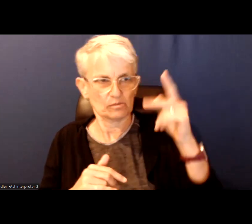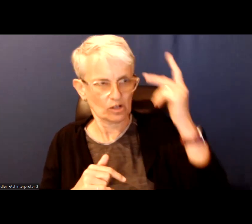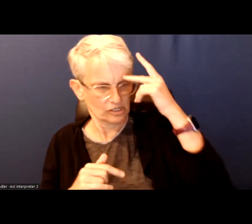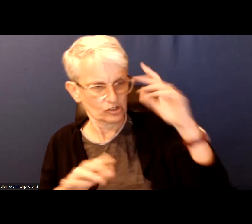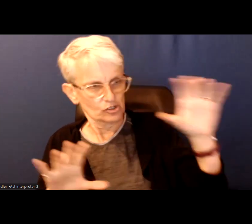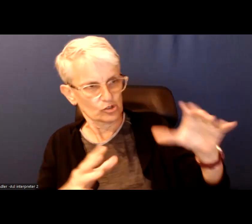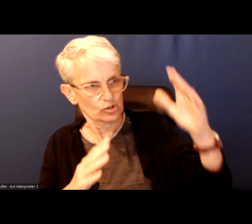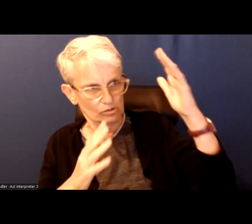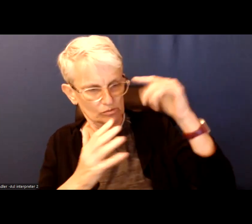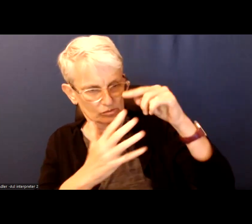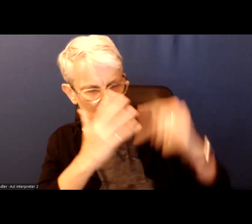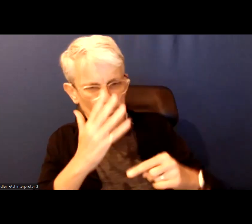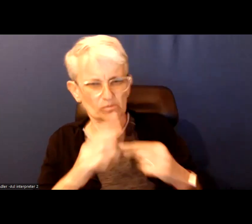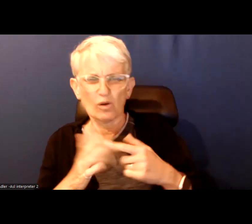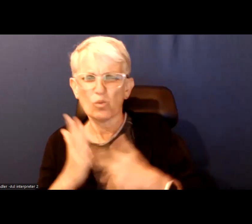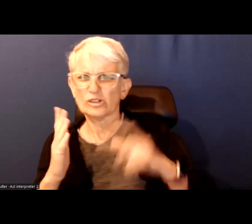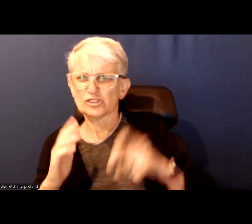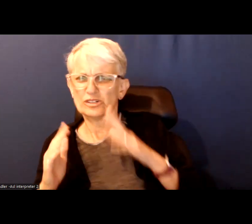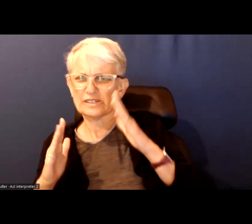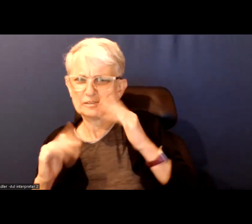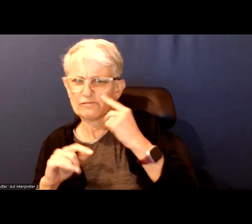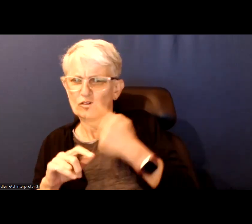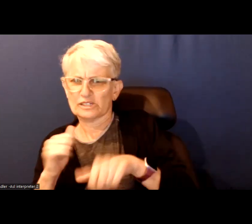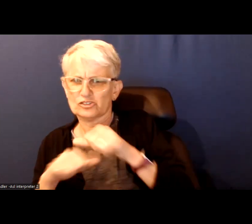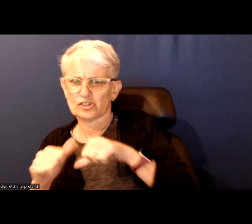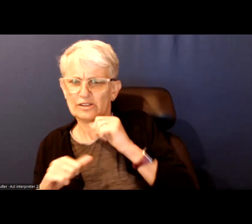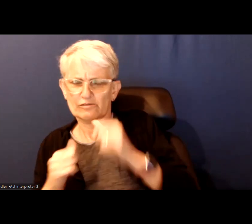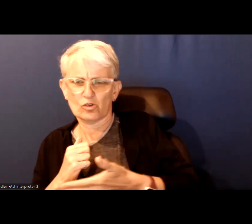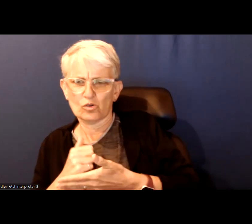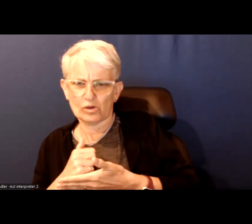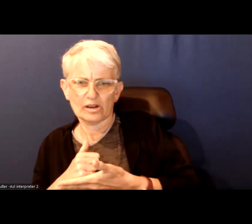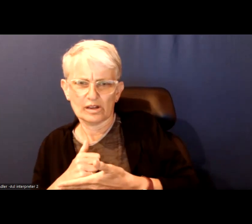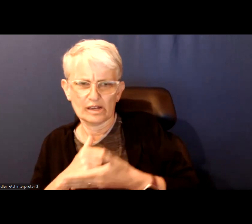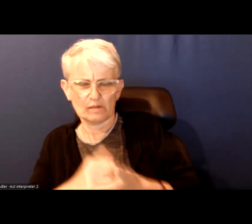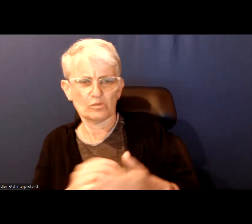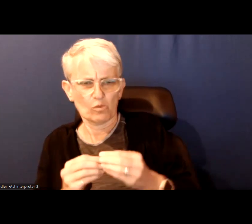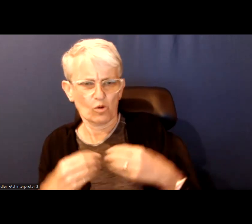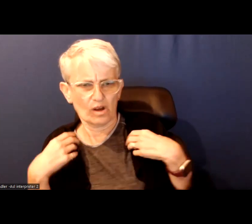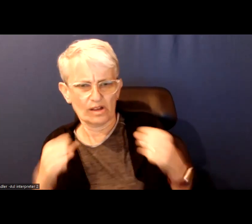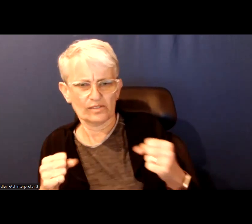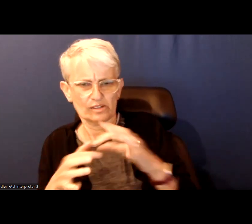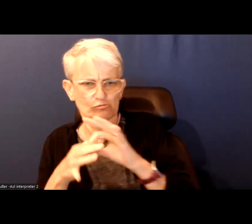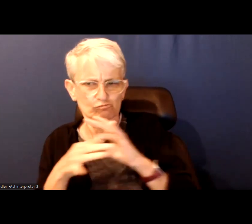also what should we expect from each other to contribute to it , to a more healthy and harmonious city?